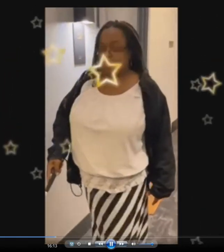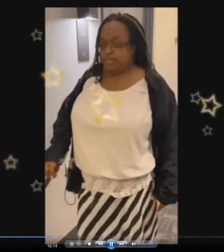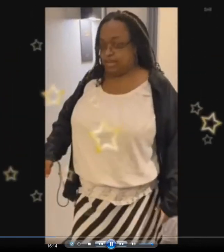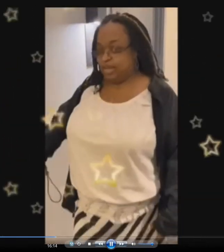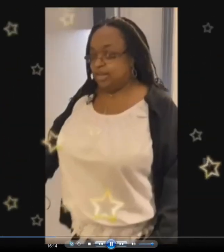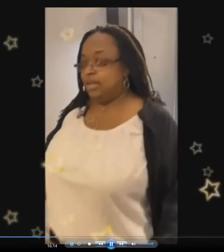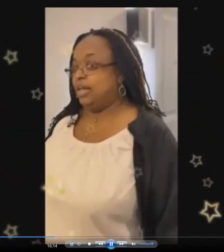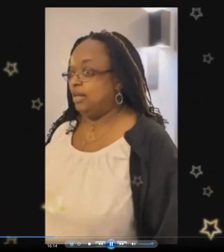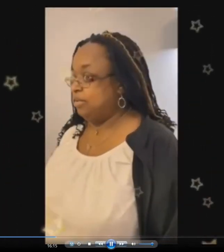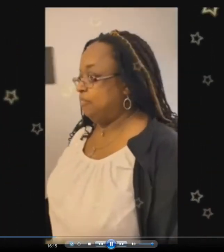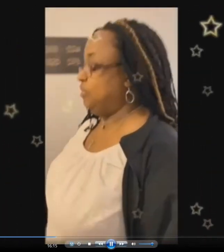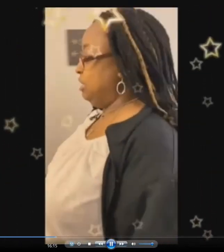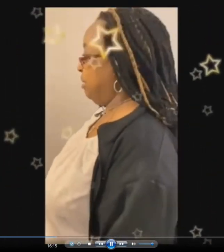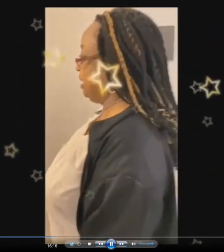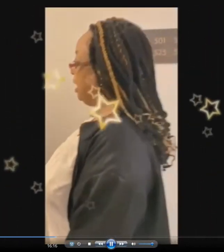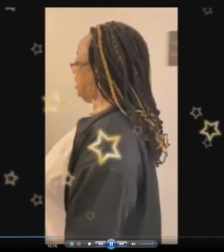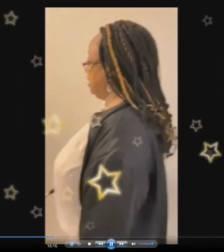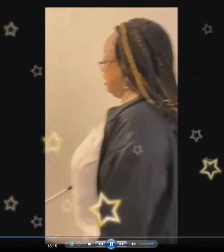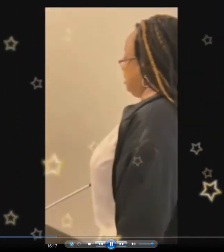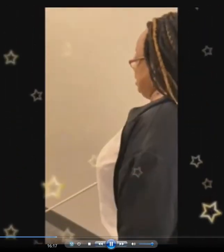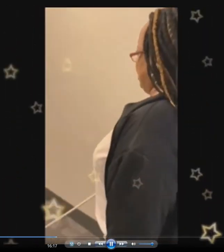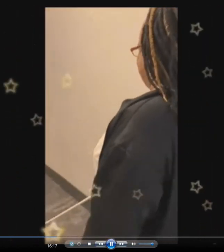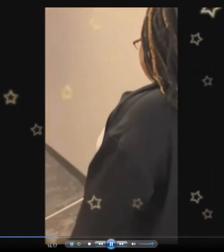We made it to the elevator. See you on the other id. I'm about to